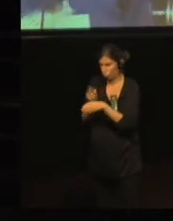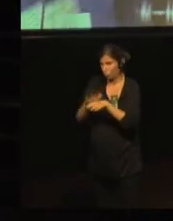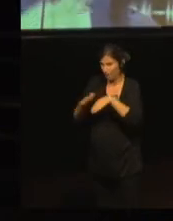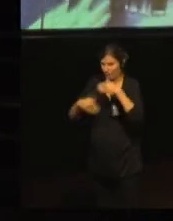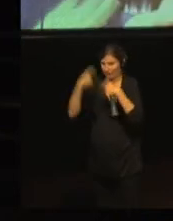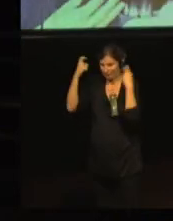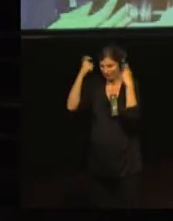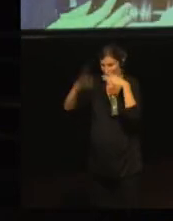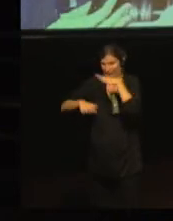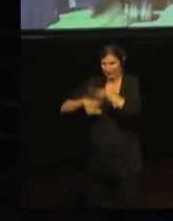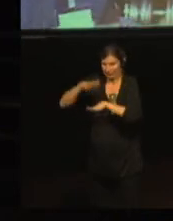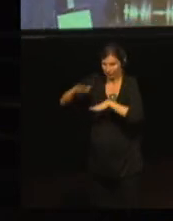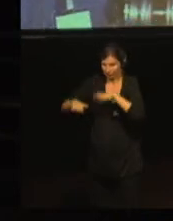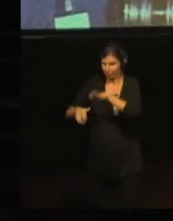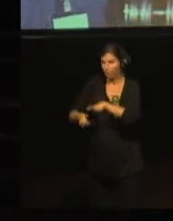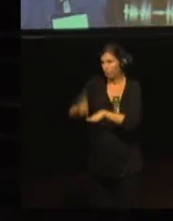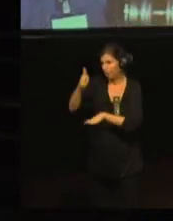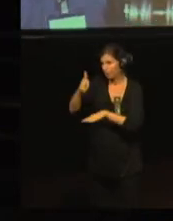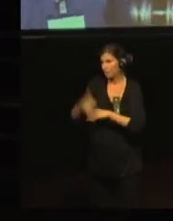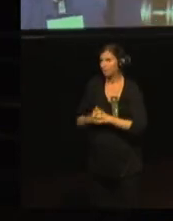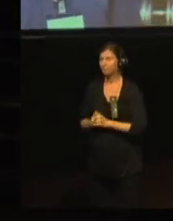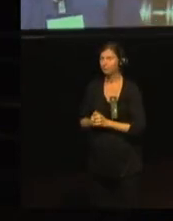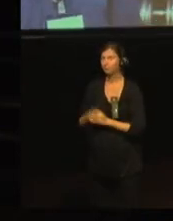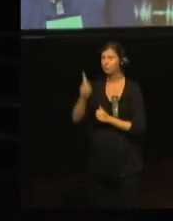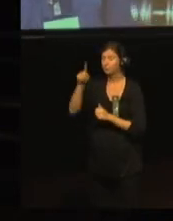and our new indicators to the collaborating organisations.